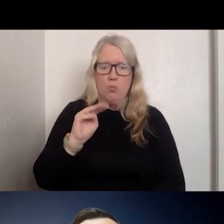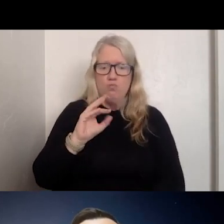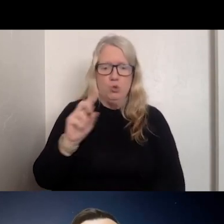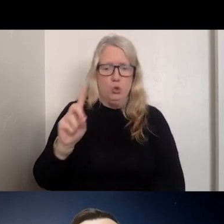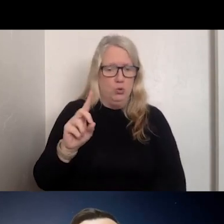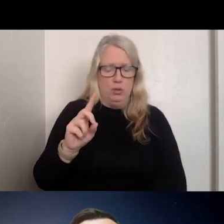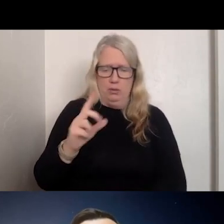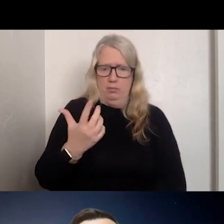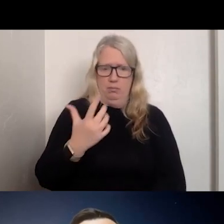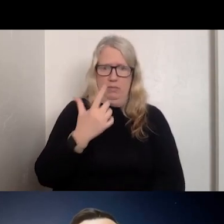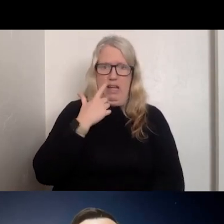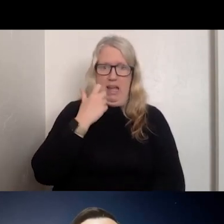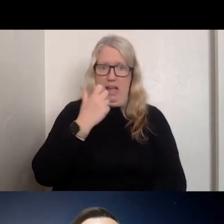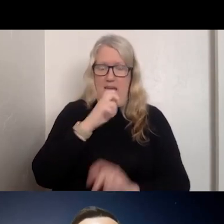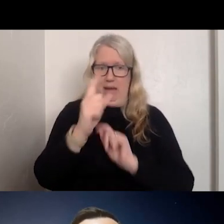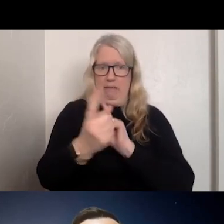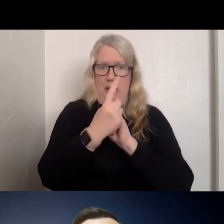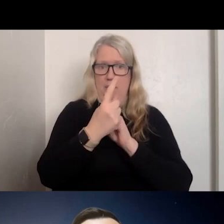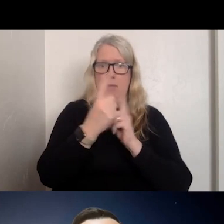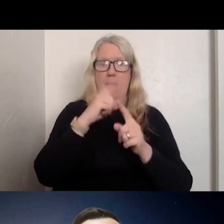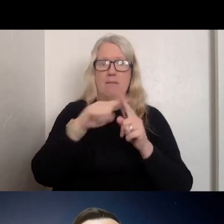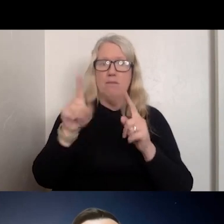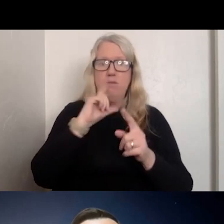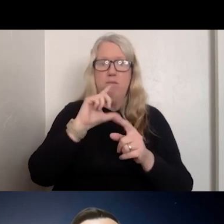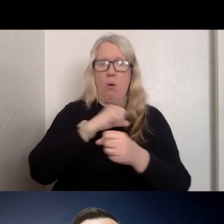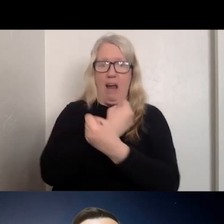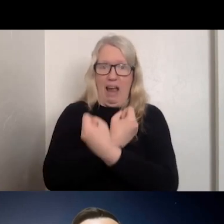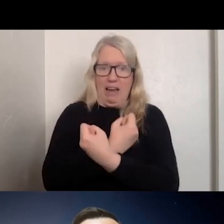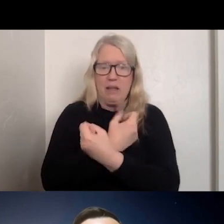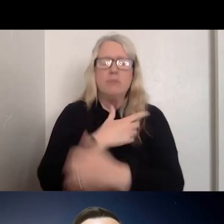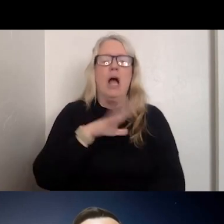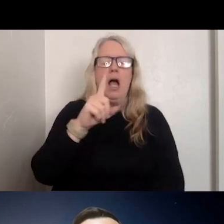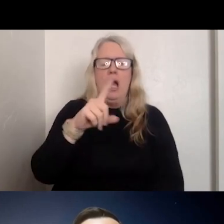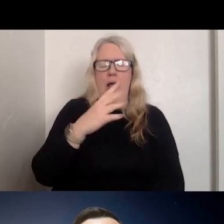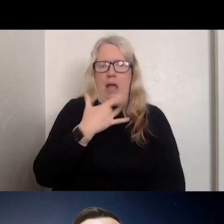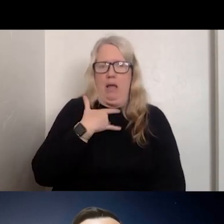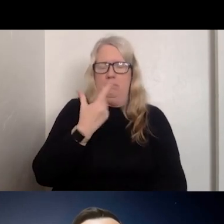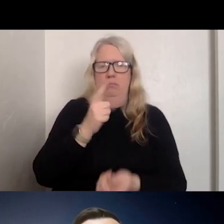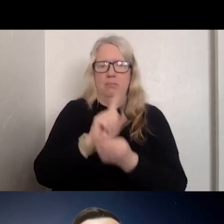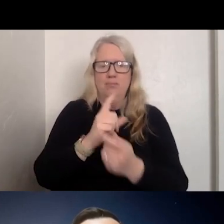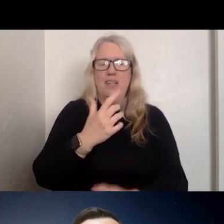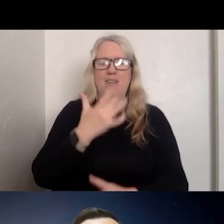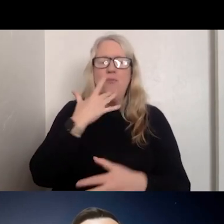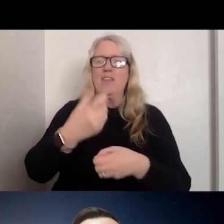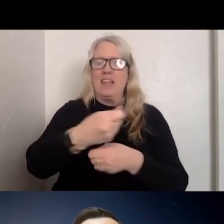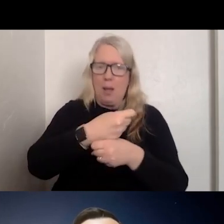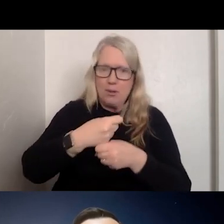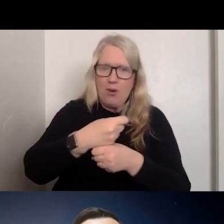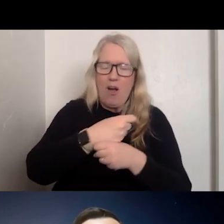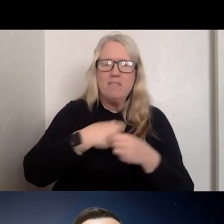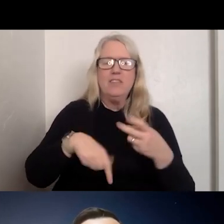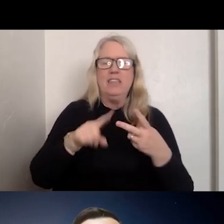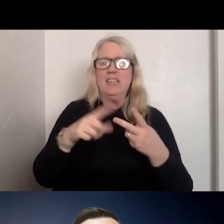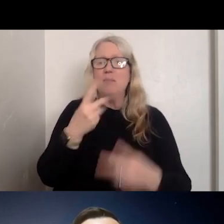WITH HANDCUFFS, THAT WILL MAKE A HUGE DIFFERENCE. I WOULD RATHER BE MET WITH A CUP OF COFFEE AND MAYBE SOMETHING TO EAT.